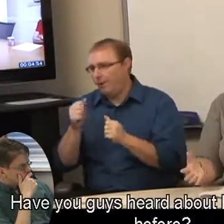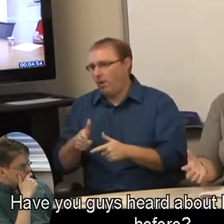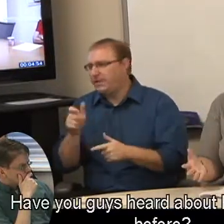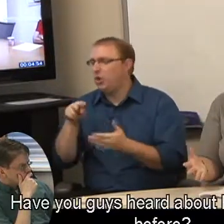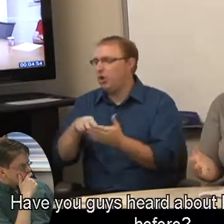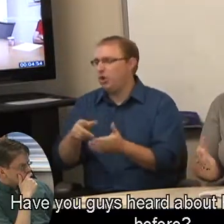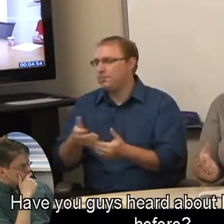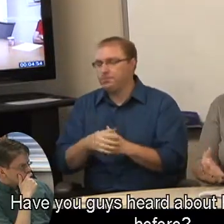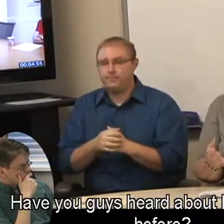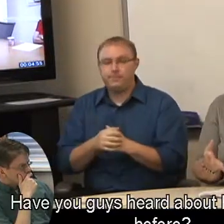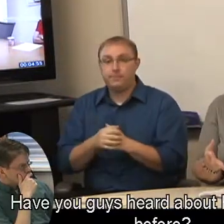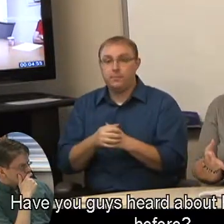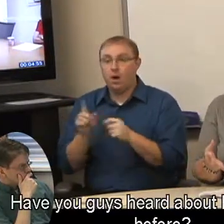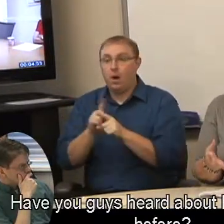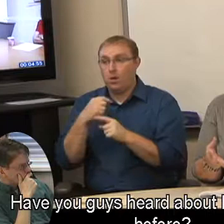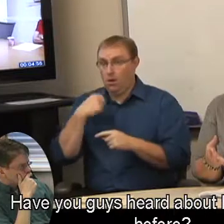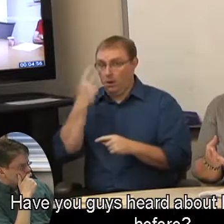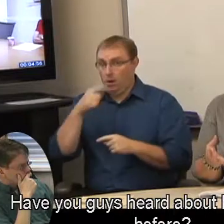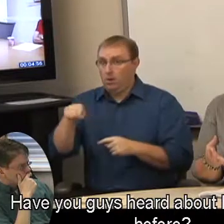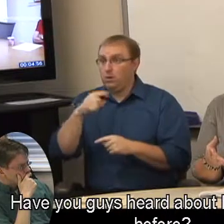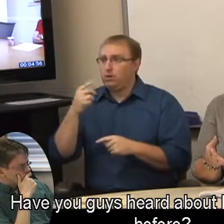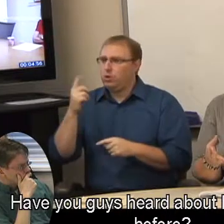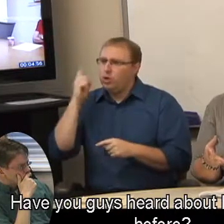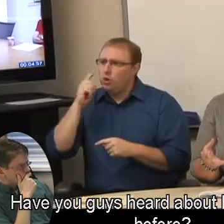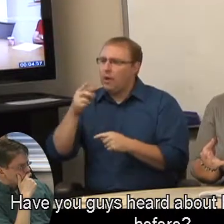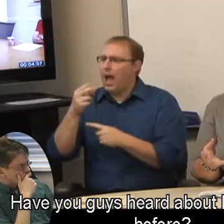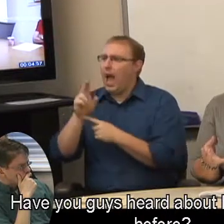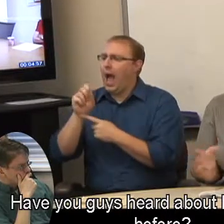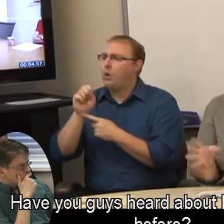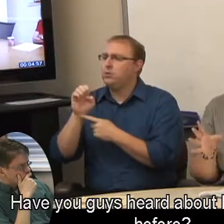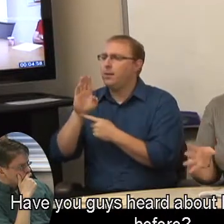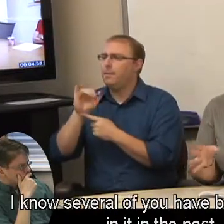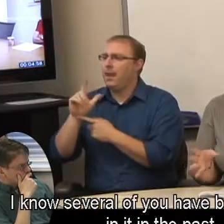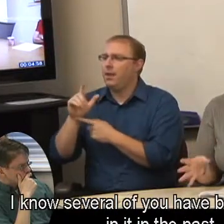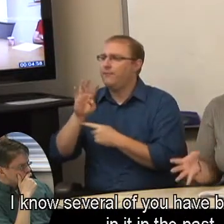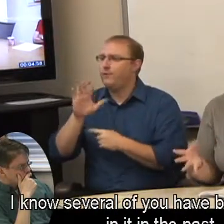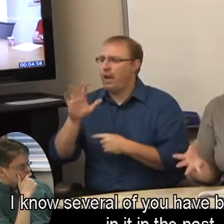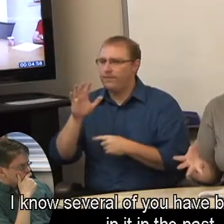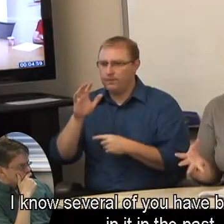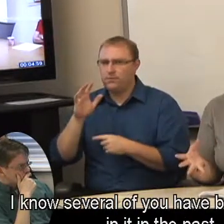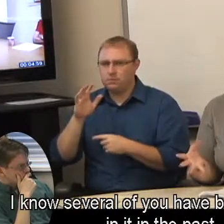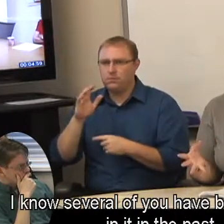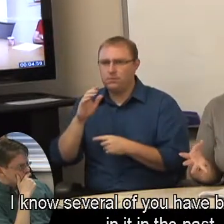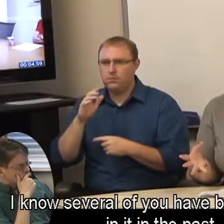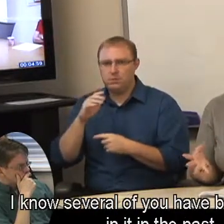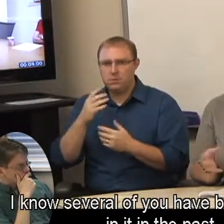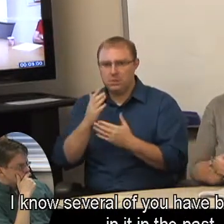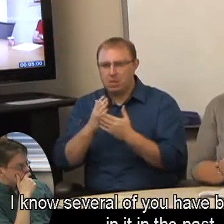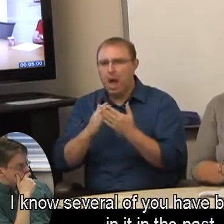Have you guys heard about House bill 45 before? I know several of you have been involved in it in the past.